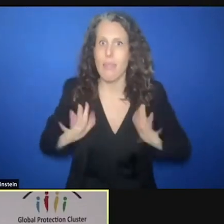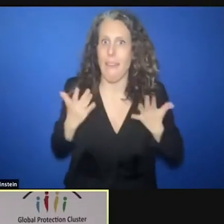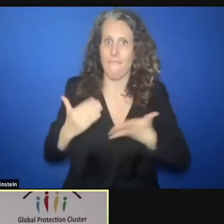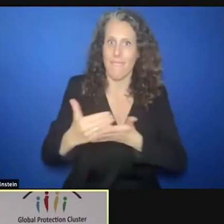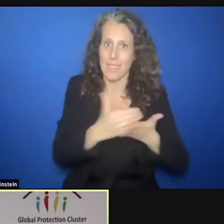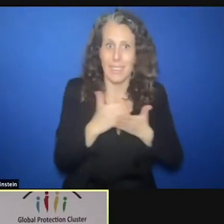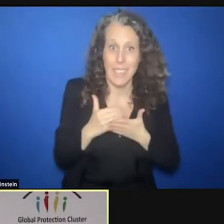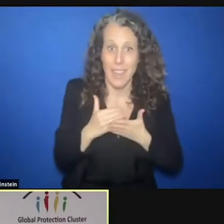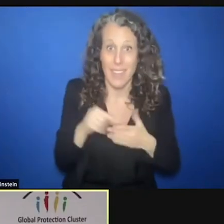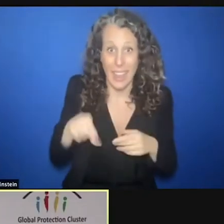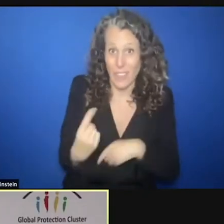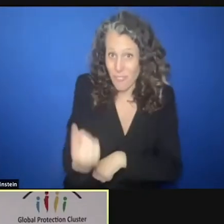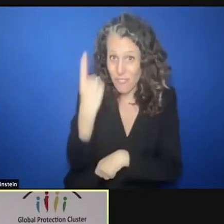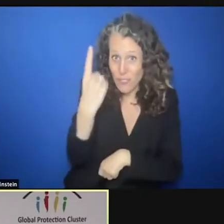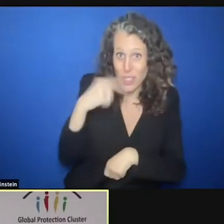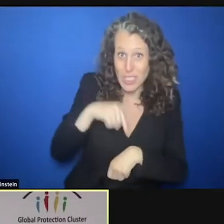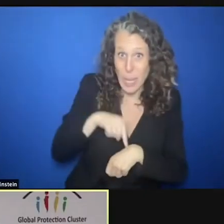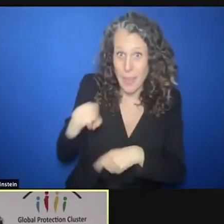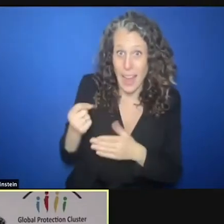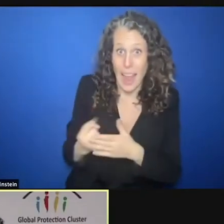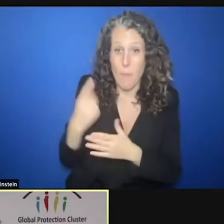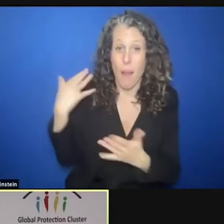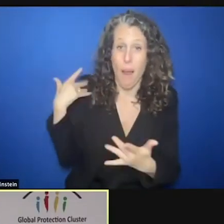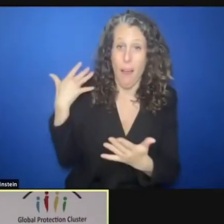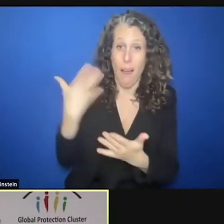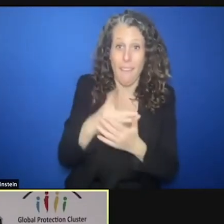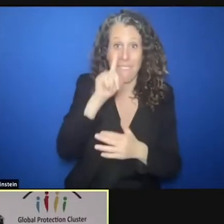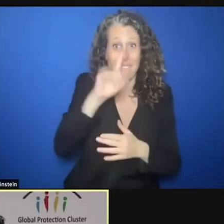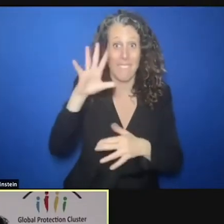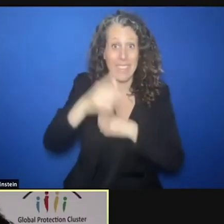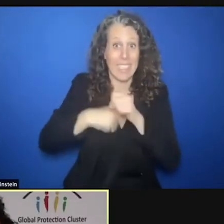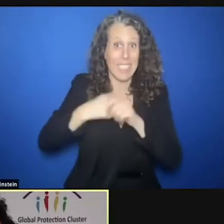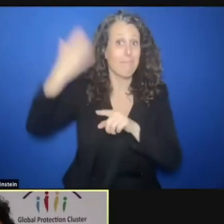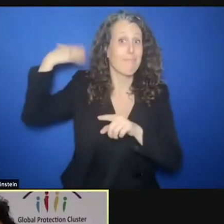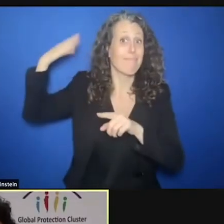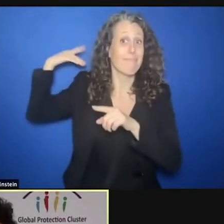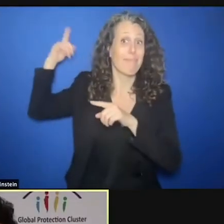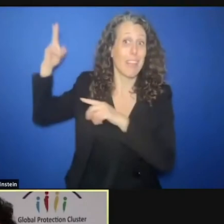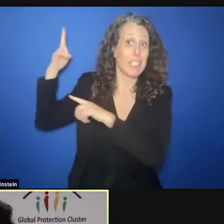spoke about 15 years ago at the start of the system. So we're very pleased with this. And